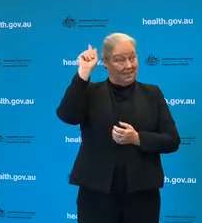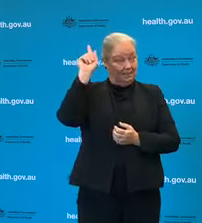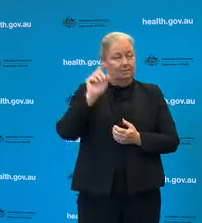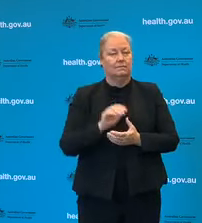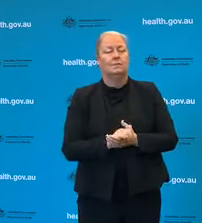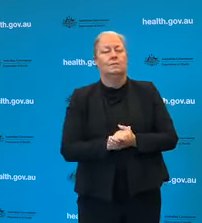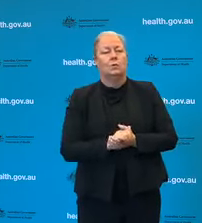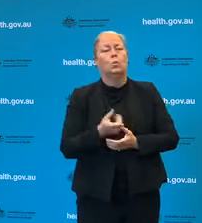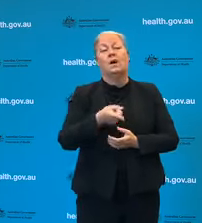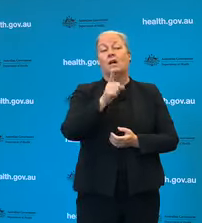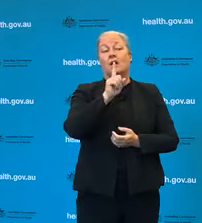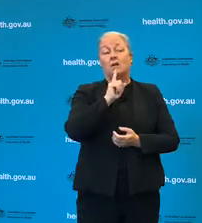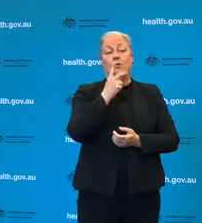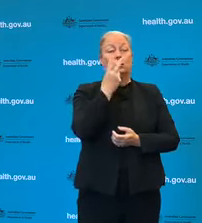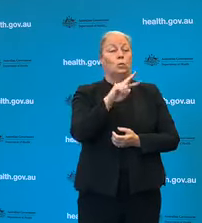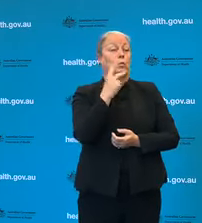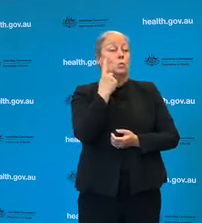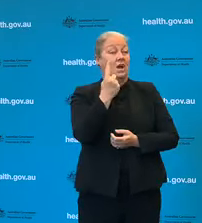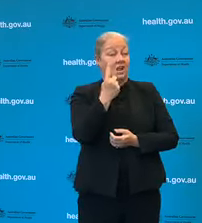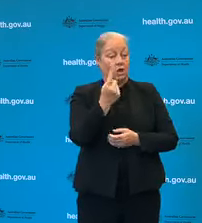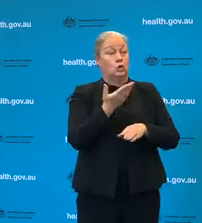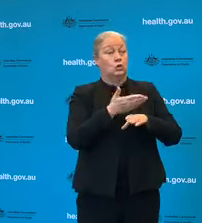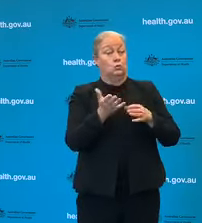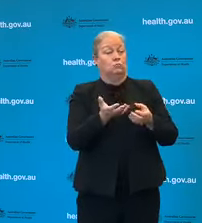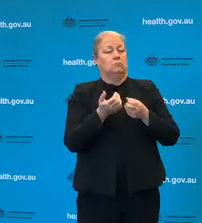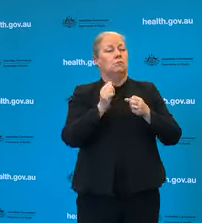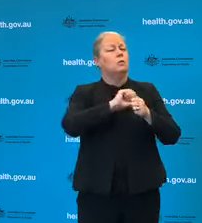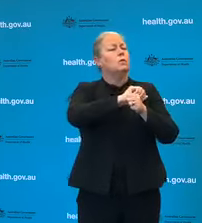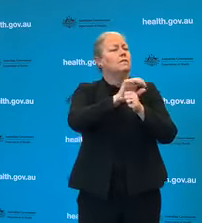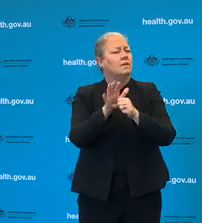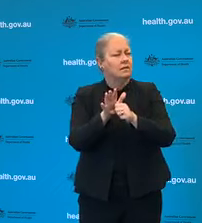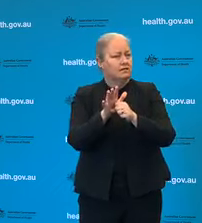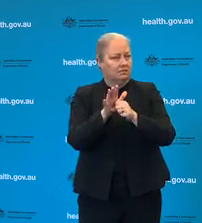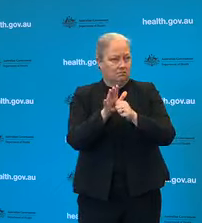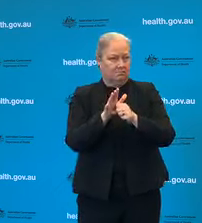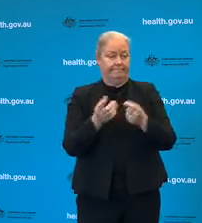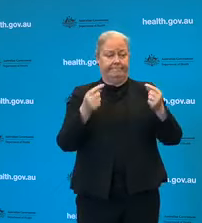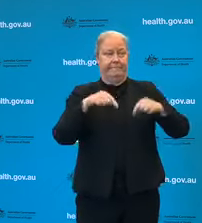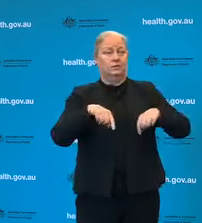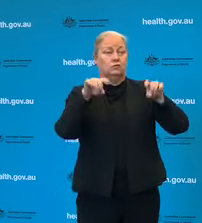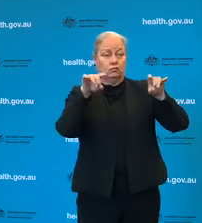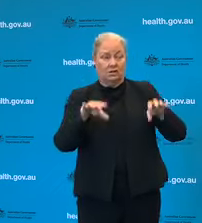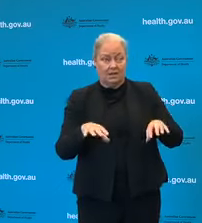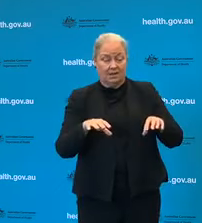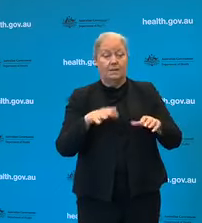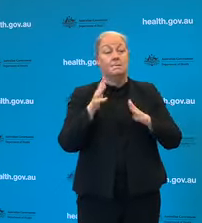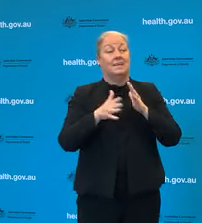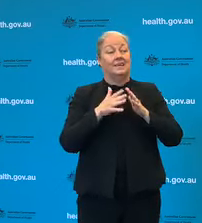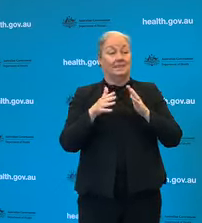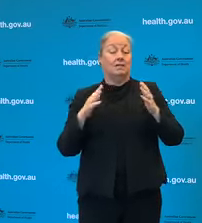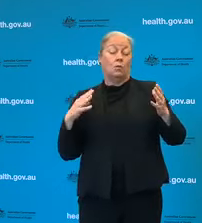have been 121 new cases reported of COVID-19, taking our national total to